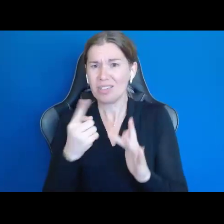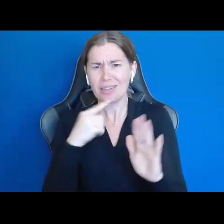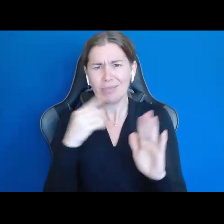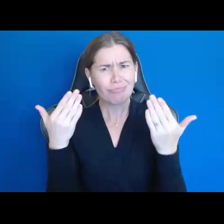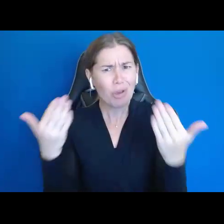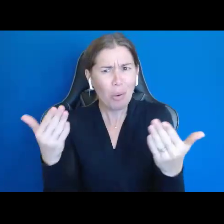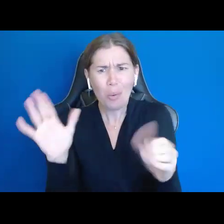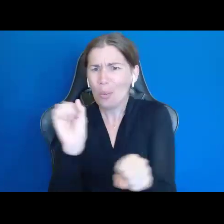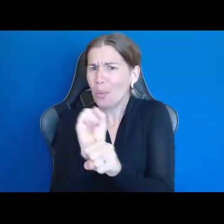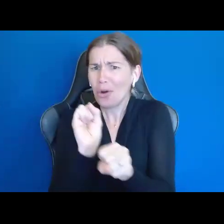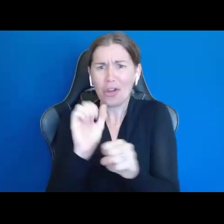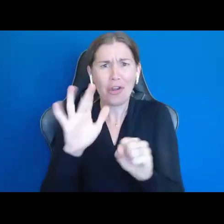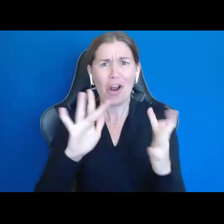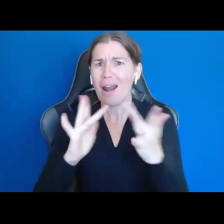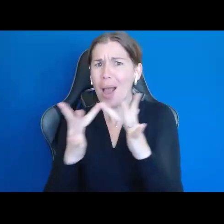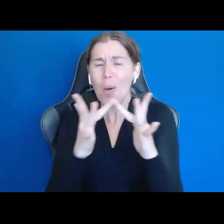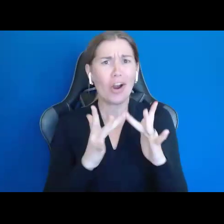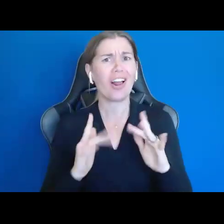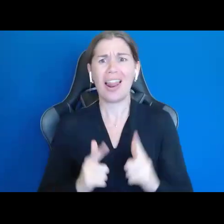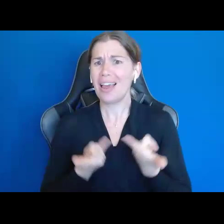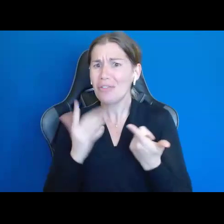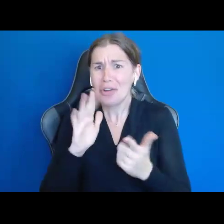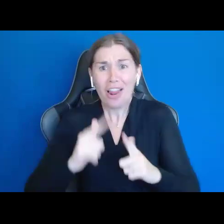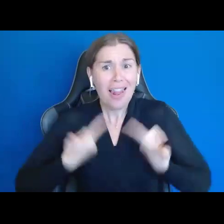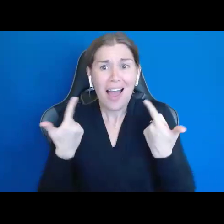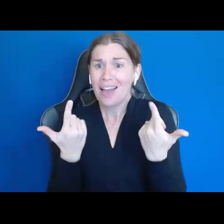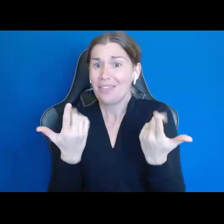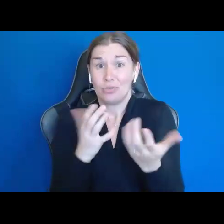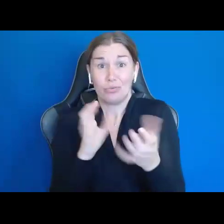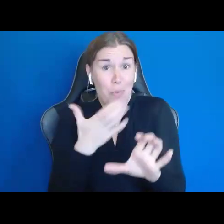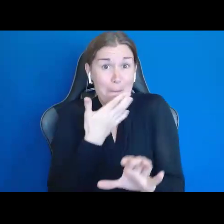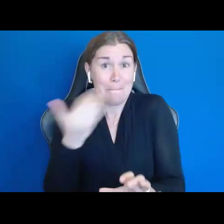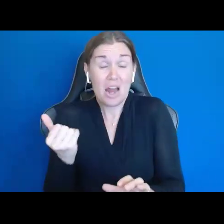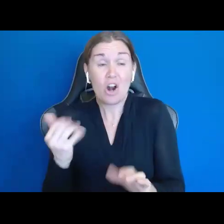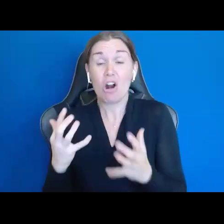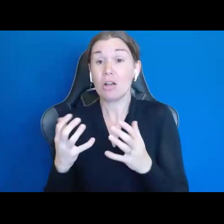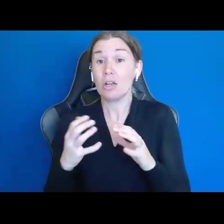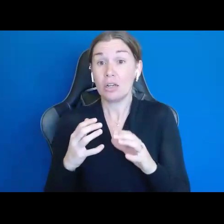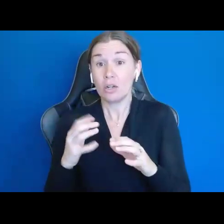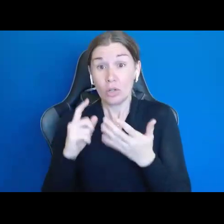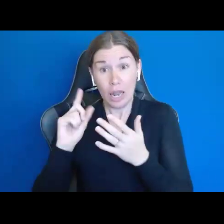go live your life and make decisions," and we collected data. And here's what we found out they all had better lives. They all said they